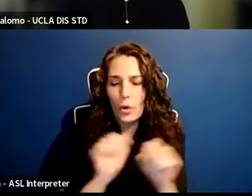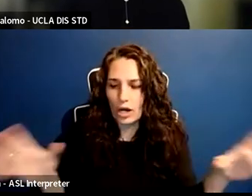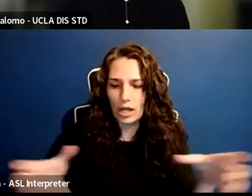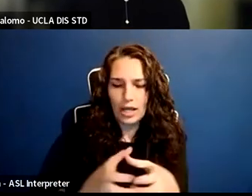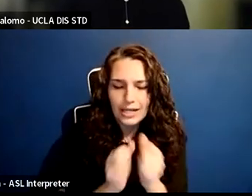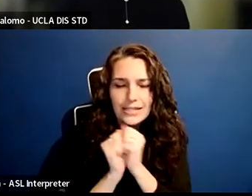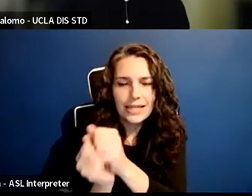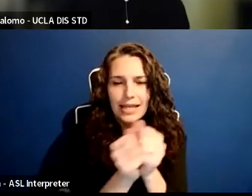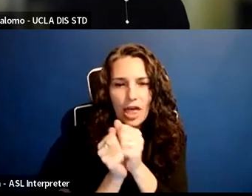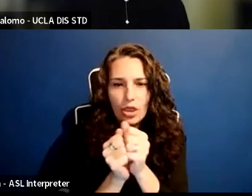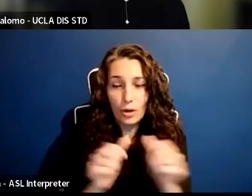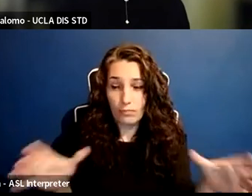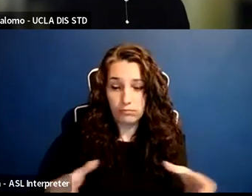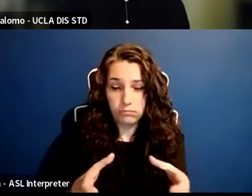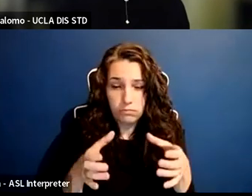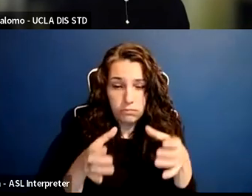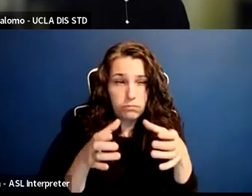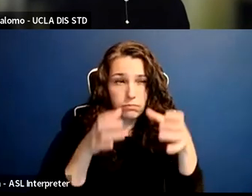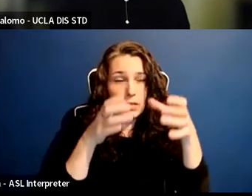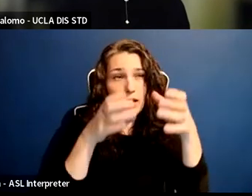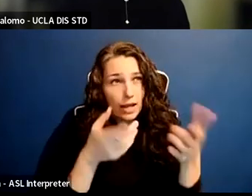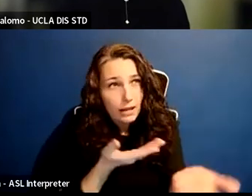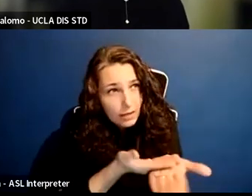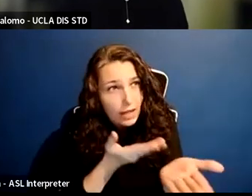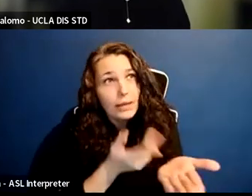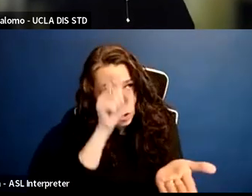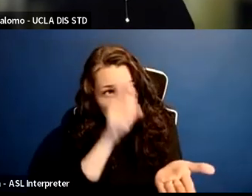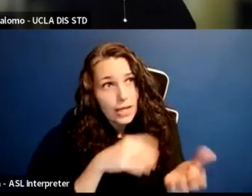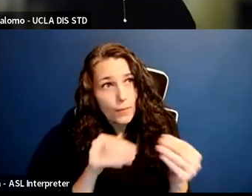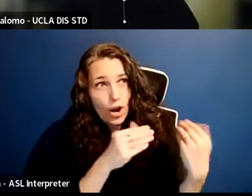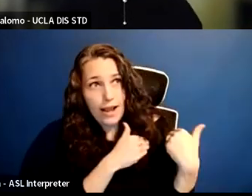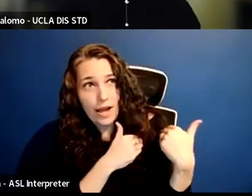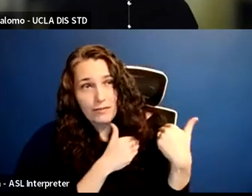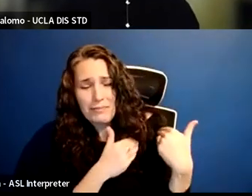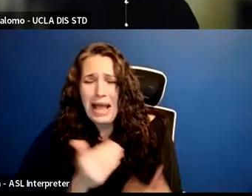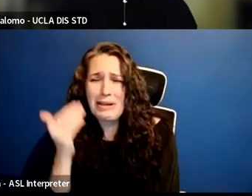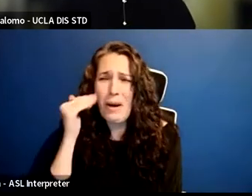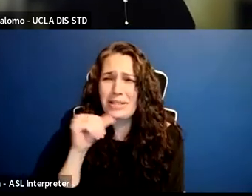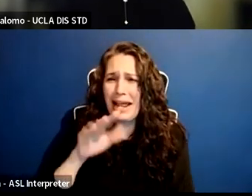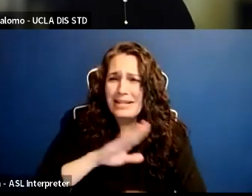can point towards more accountability in the long-run. I know that's not satisfactory for tonight, right,